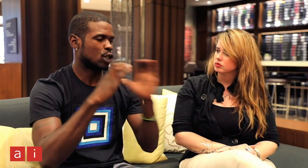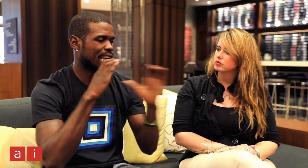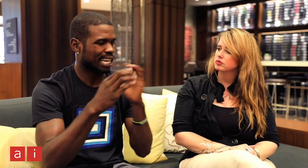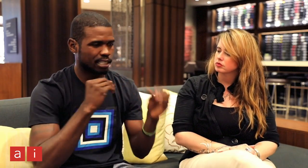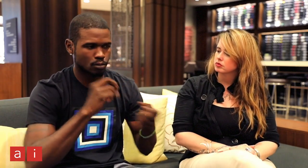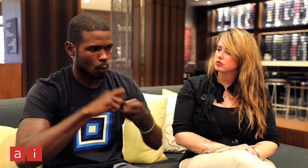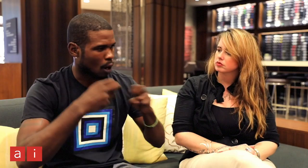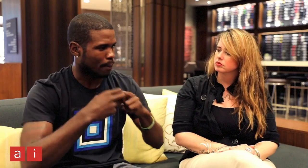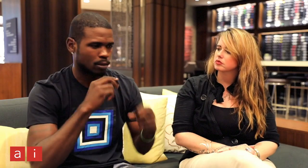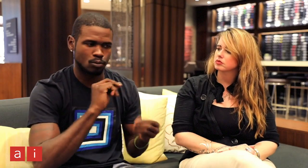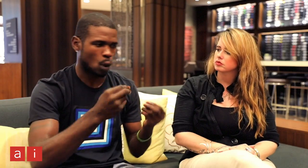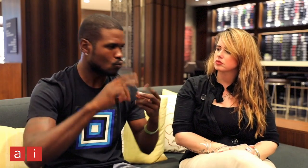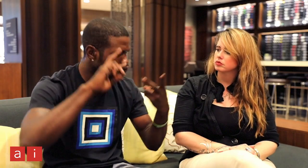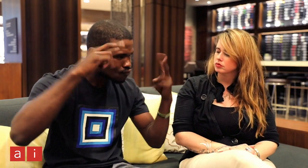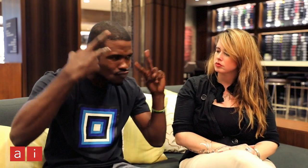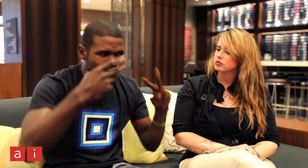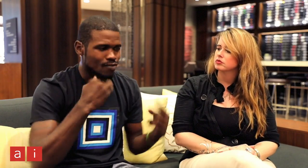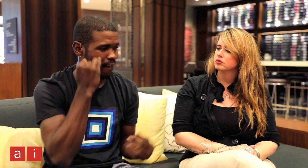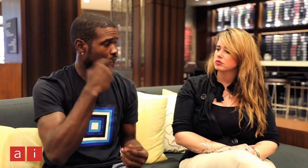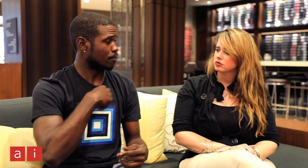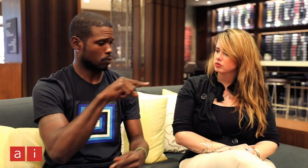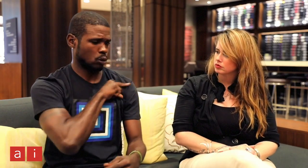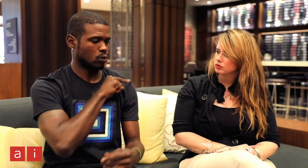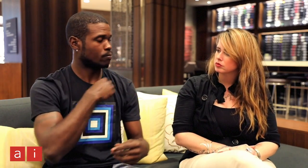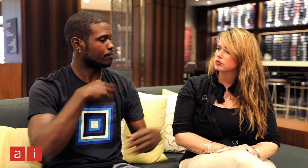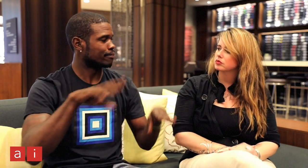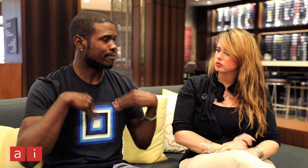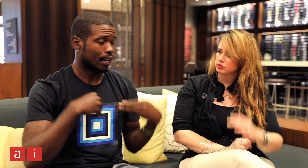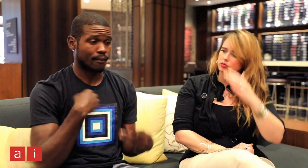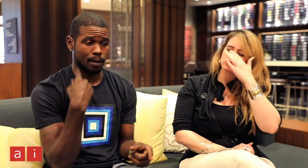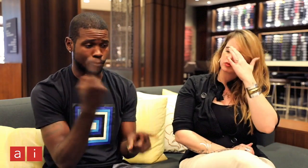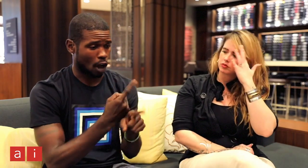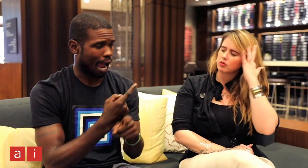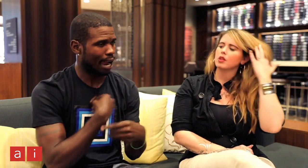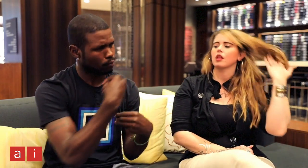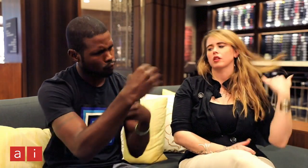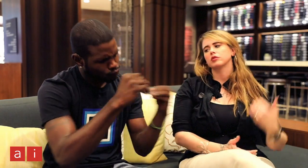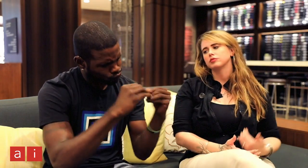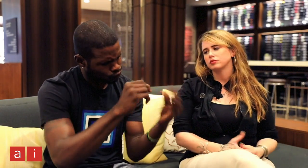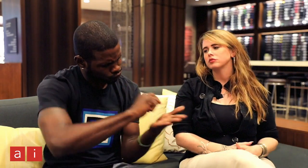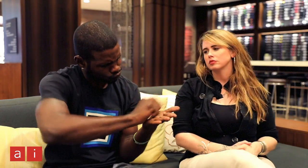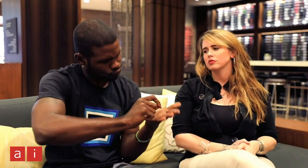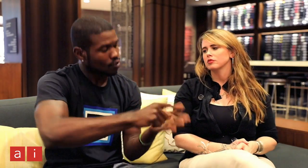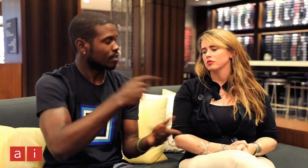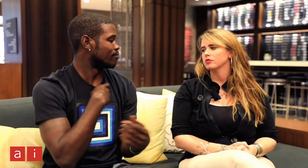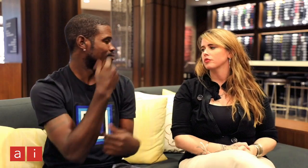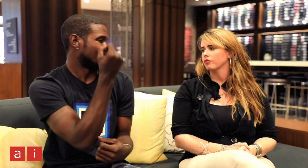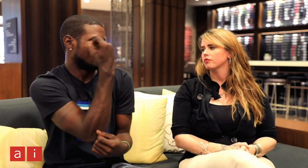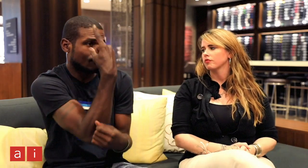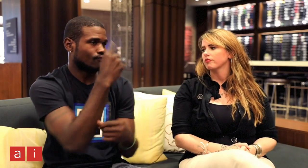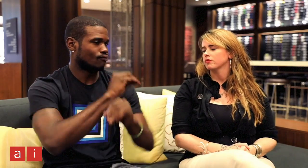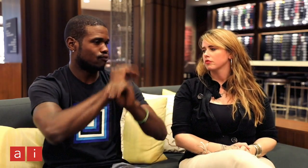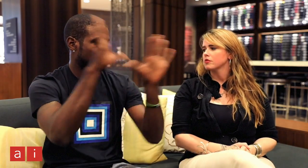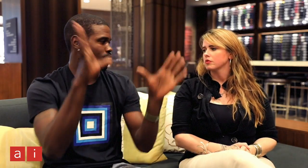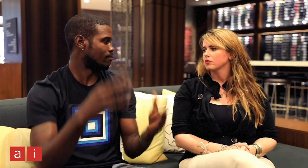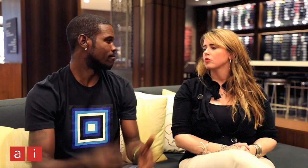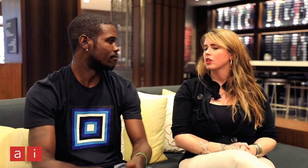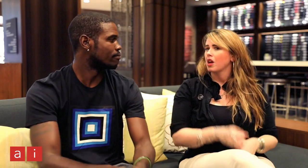so communication is clear and it avoids misunderstandings. If I'm guilty, I'm accepting of it, and if I'm innocent, I explain myself with written communication so that my points are clear.